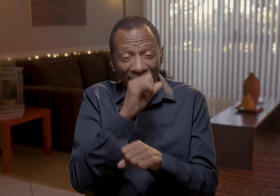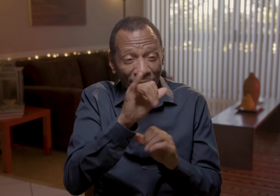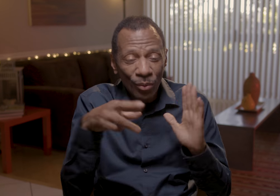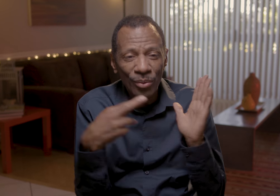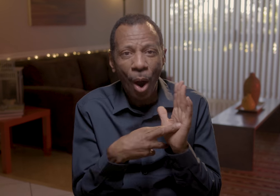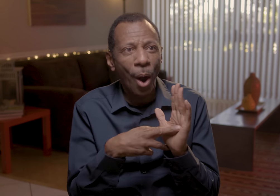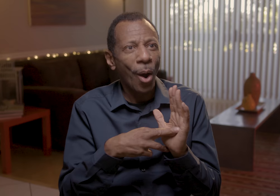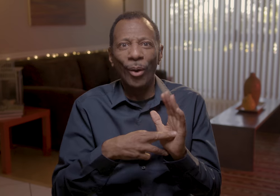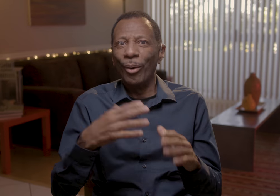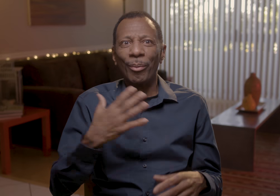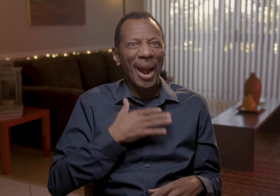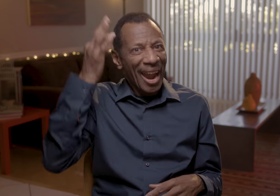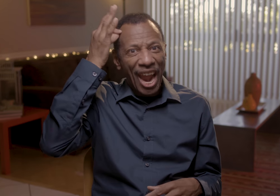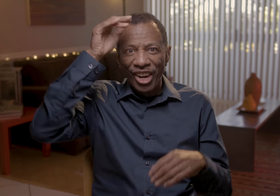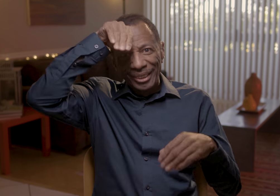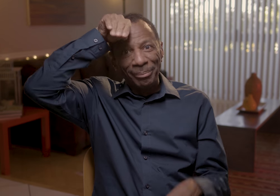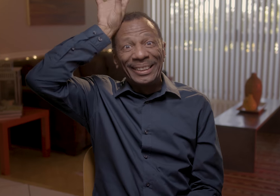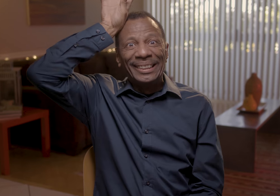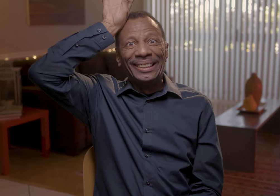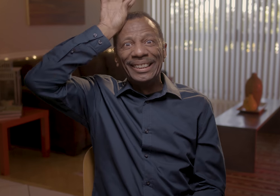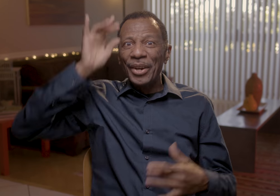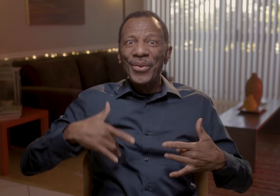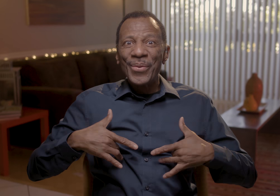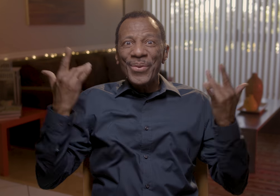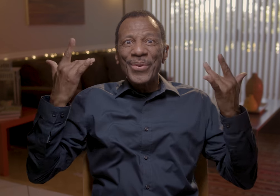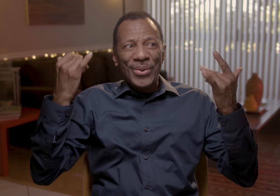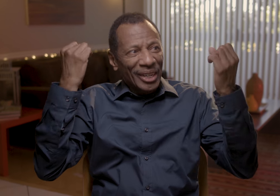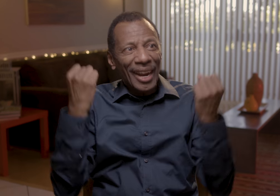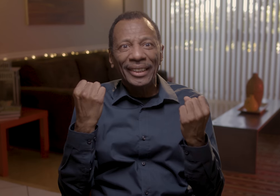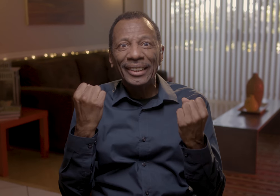When I got that role, my hair raised up. I was so thrilled. YES!